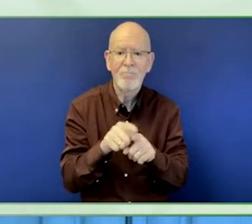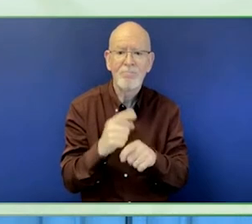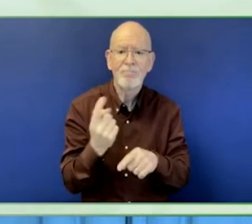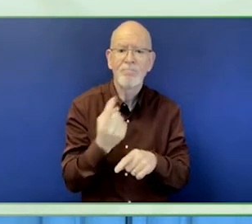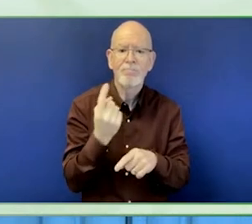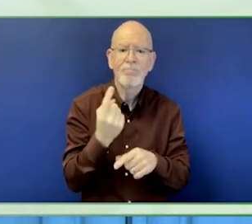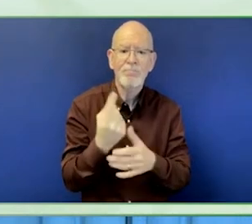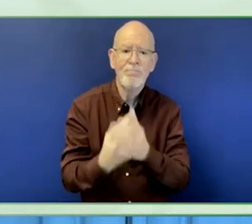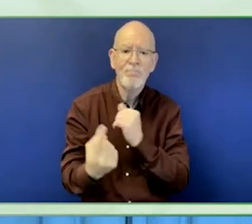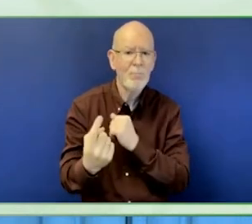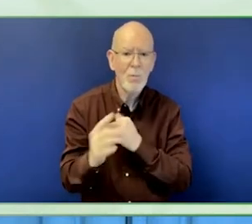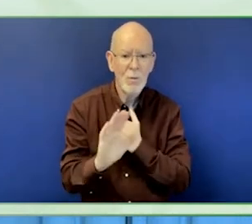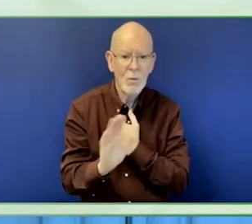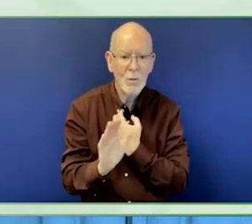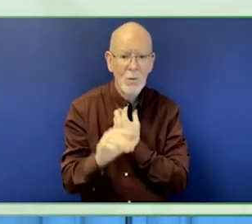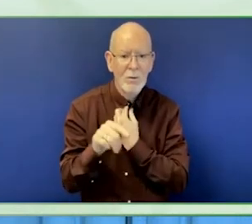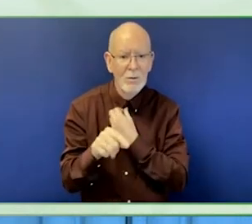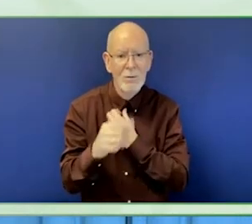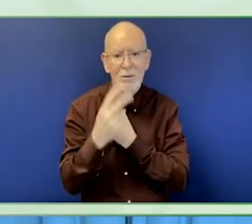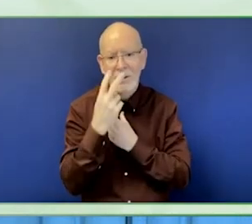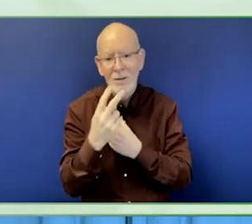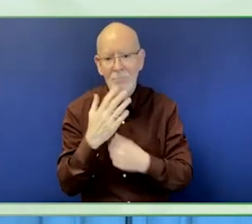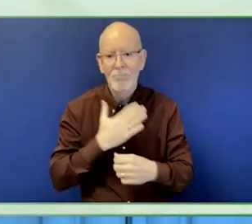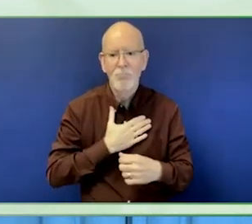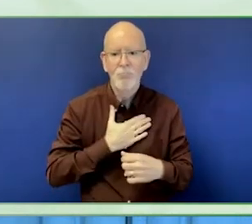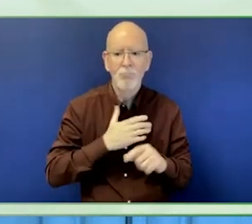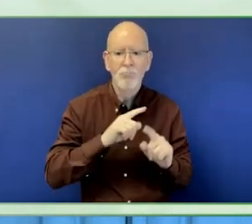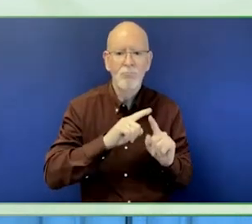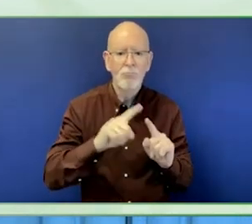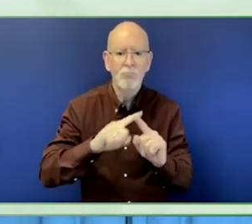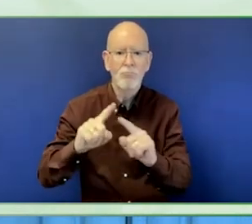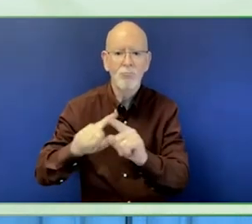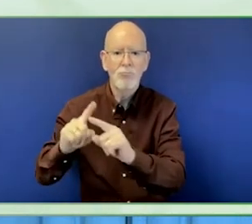specific intent to include people with disabilities in a broad array of activities.